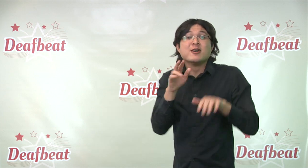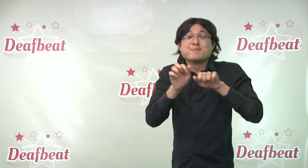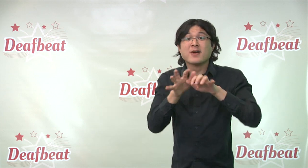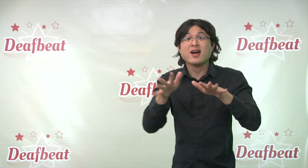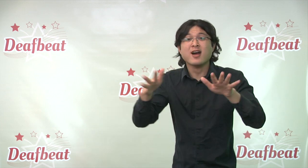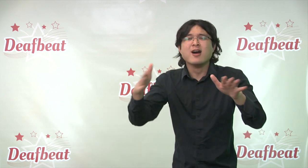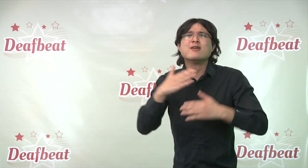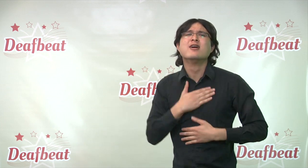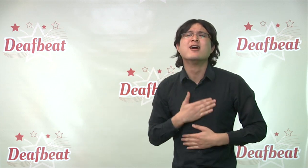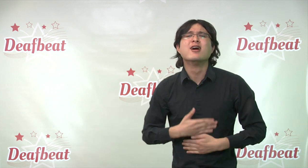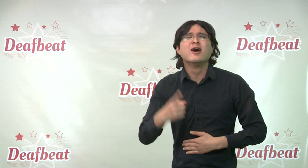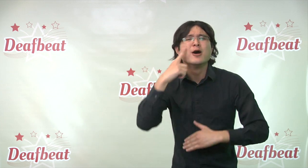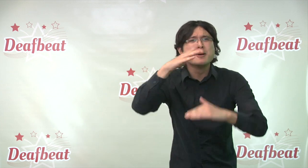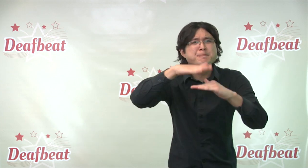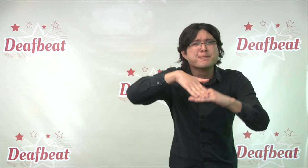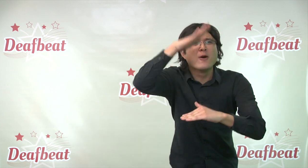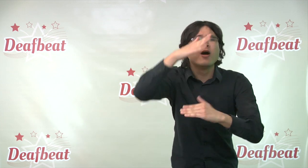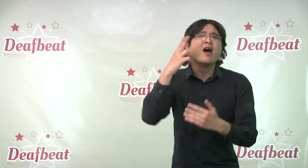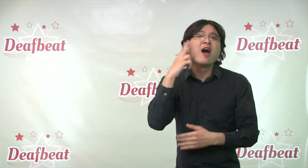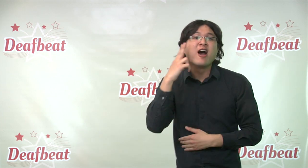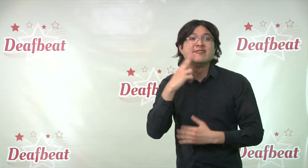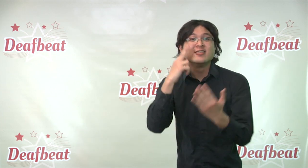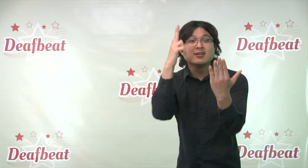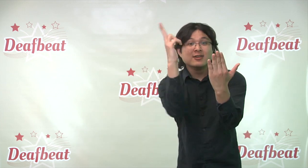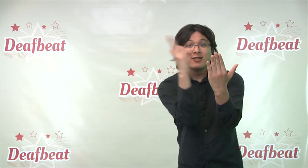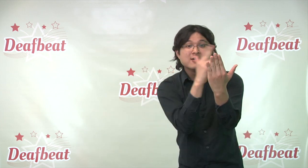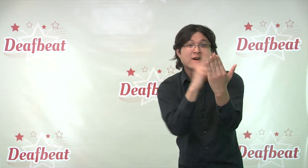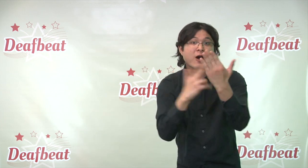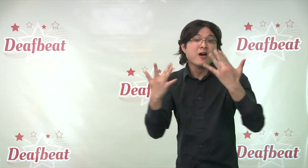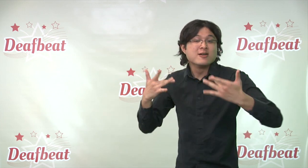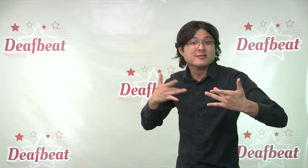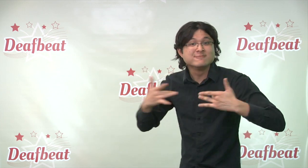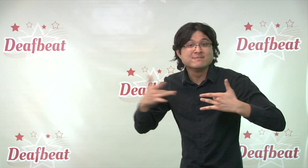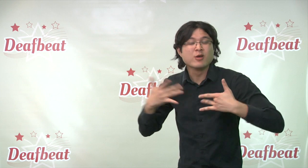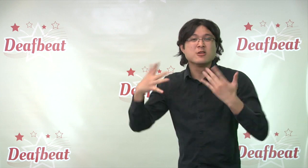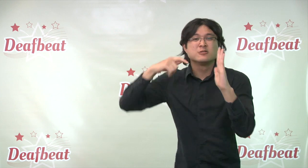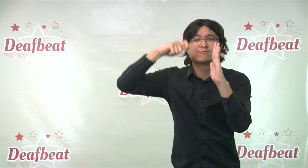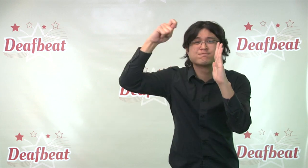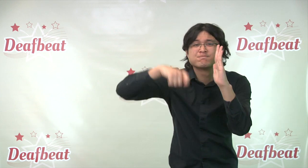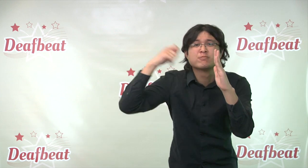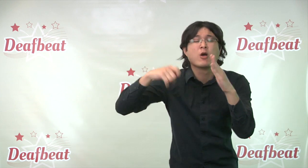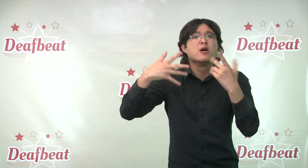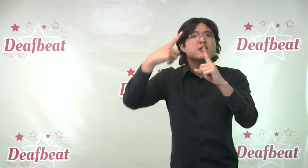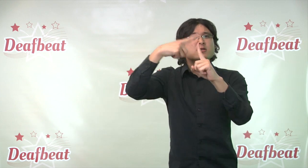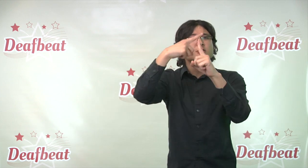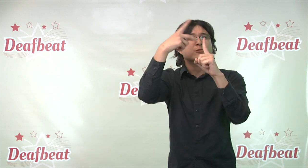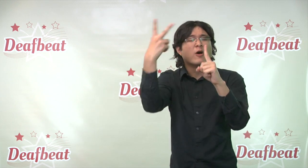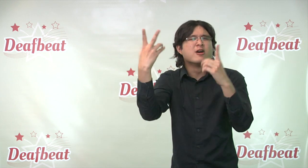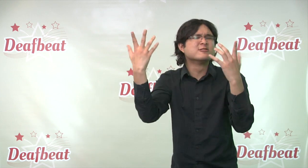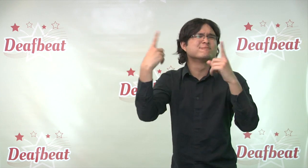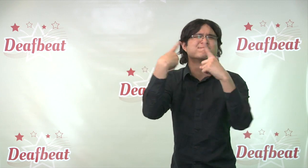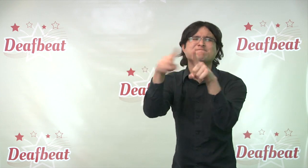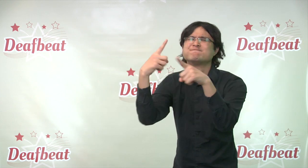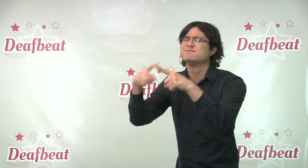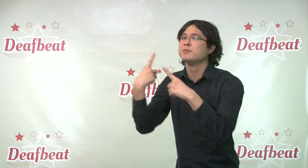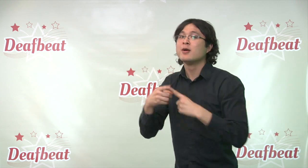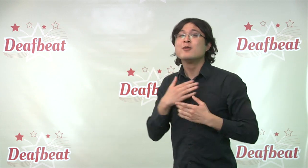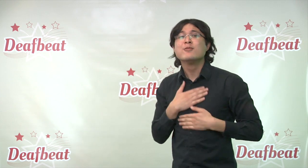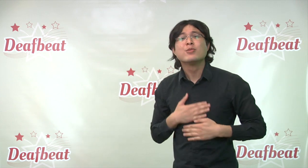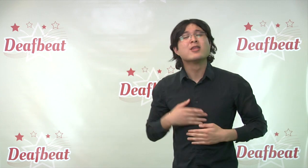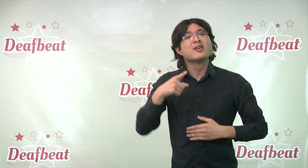Keep Deafbeat informative with vibes on Deaf arts, theater, film, television, digital media and Deaf culture.